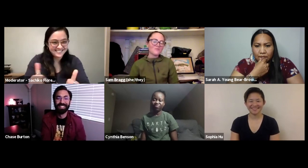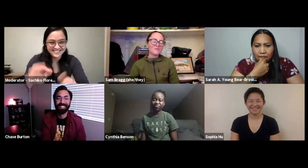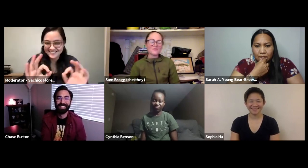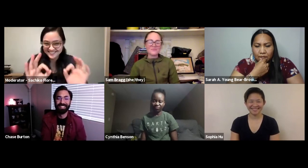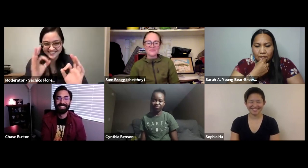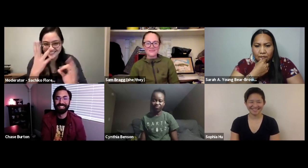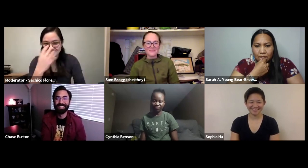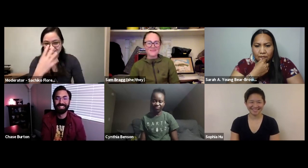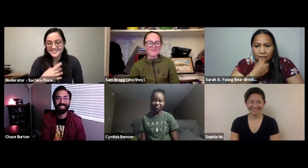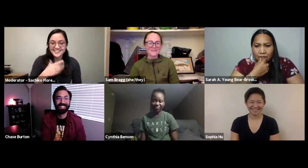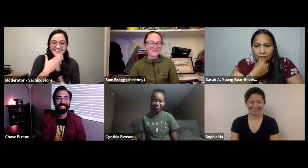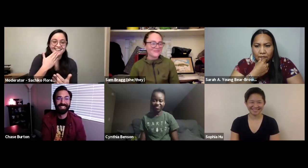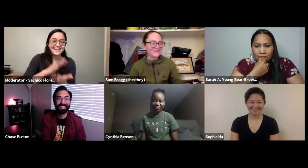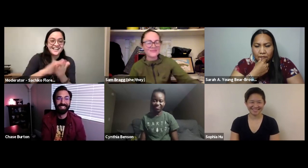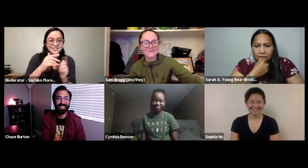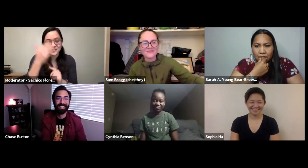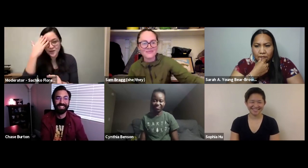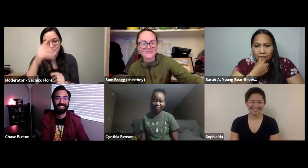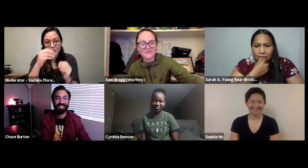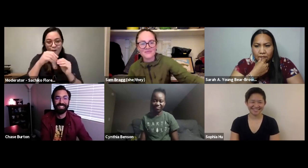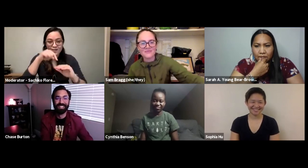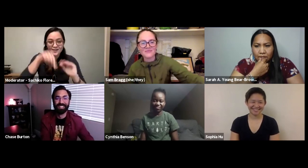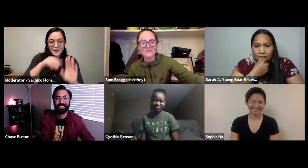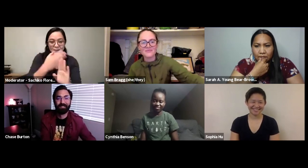that's just a brief summary of who I am in my experience.